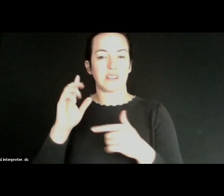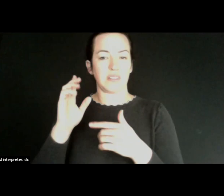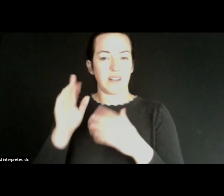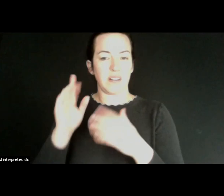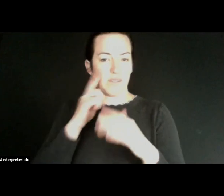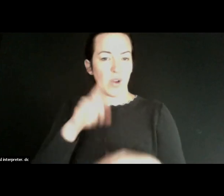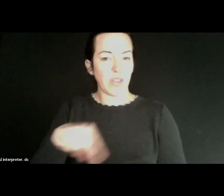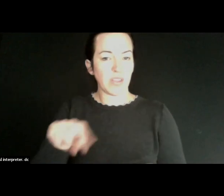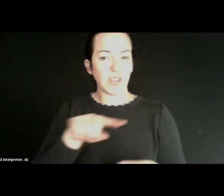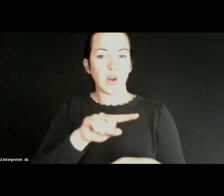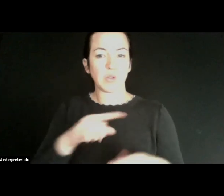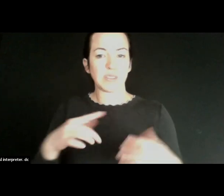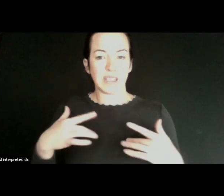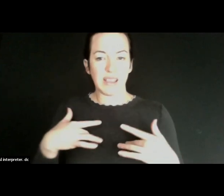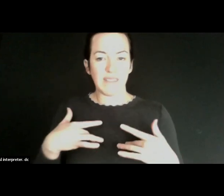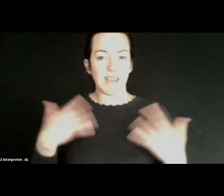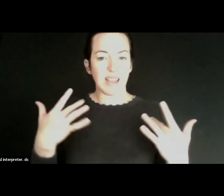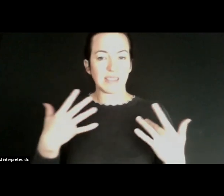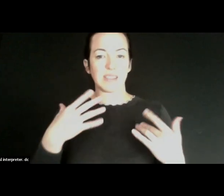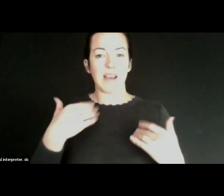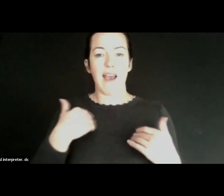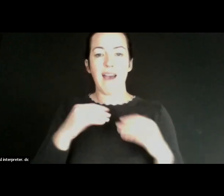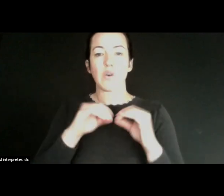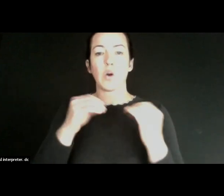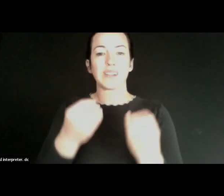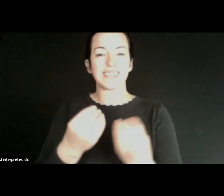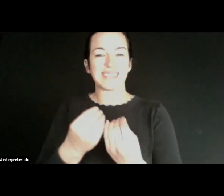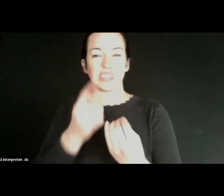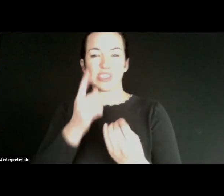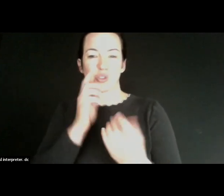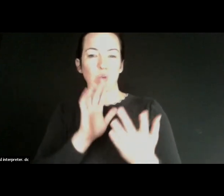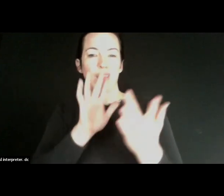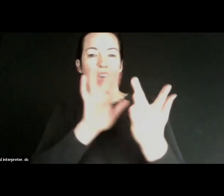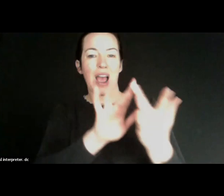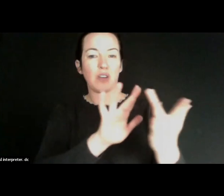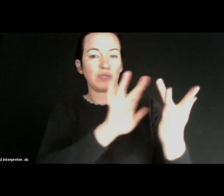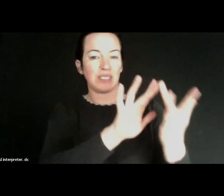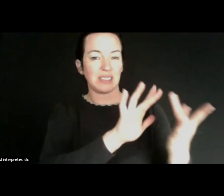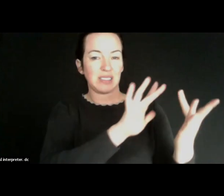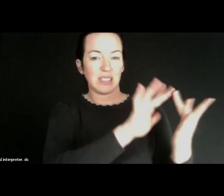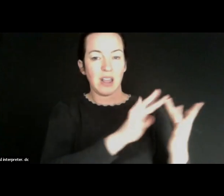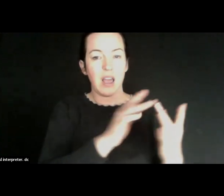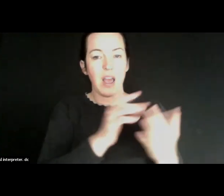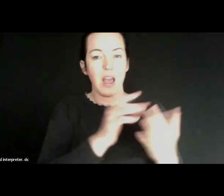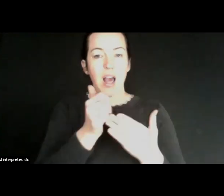also have the organizations conduct outreach to make people aware of the events. So we have a